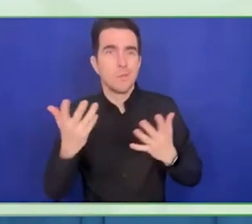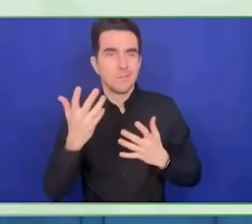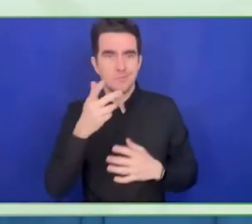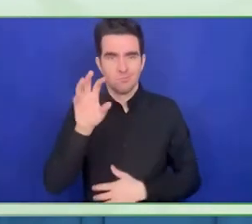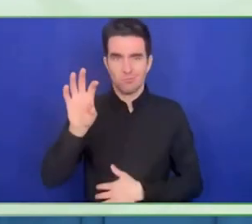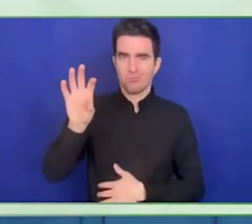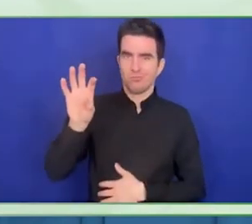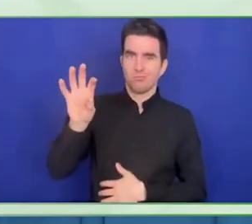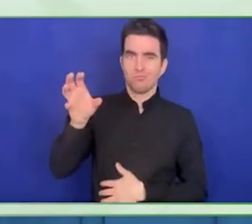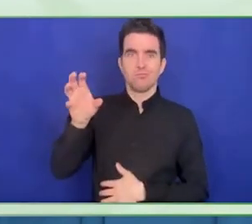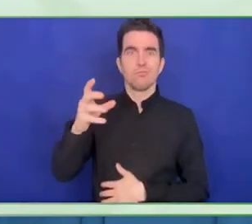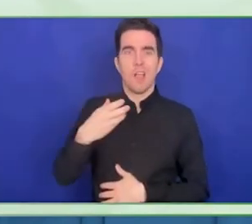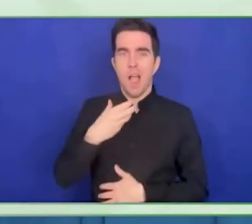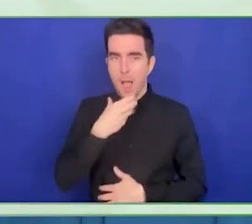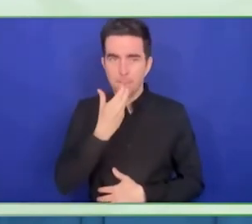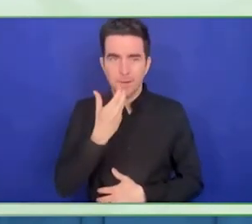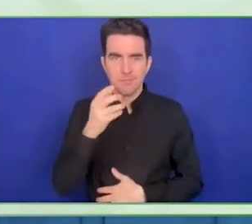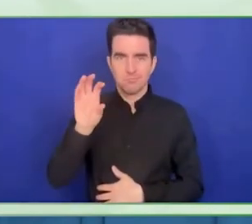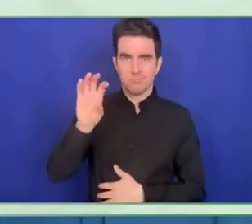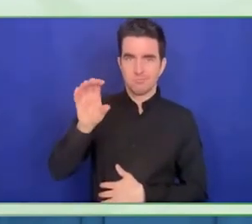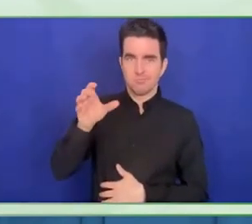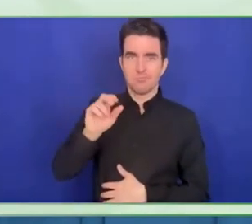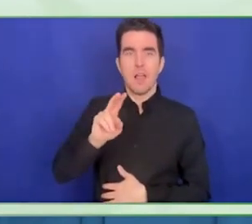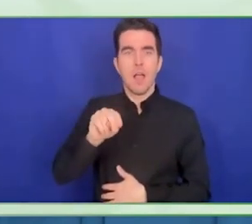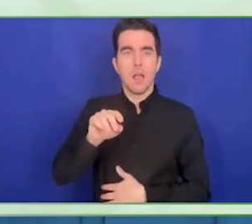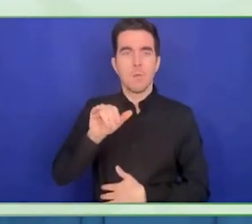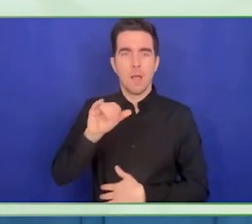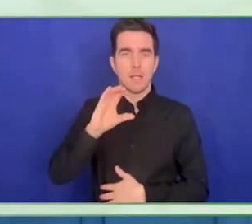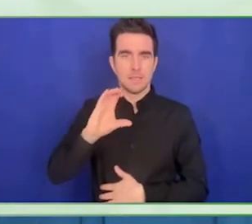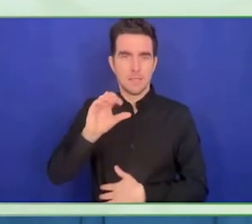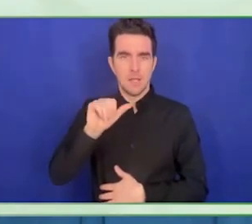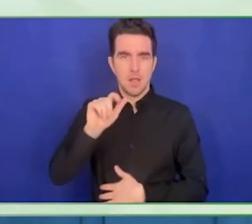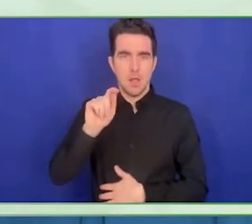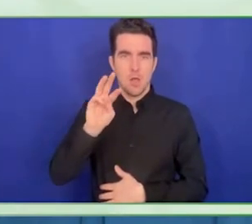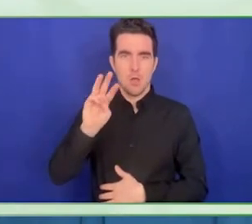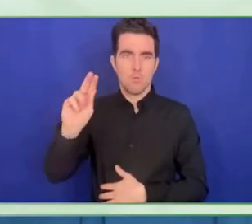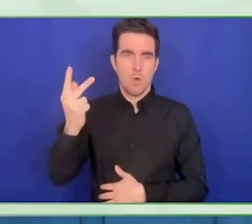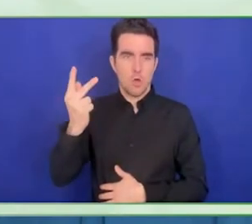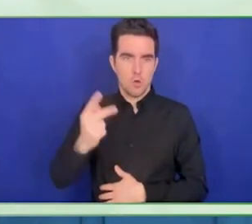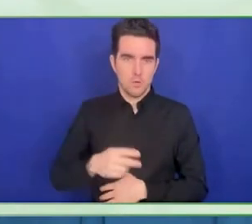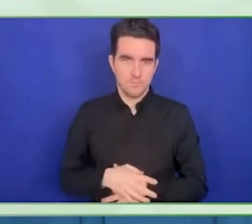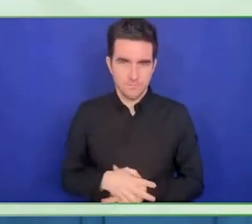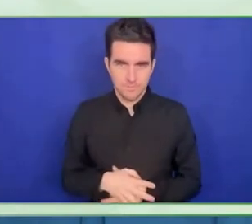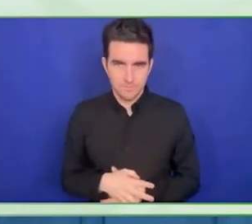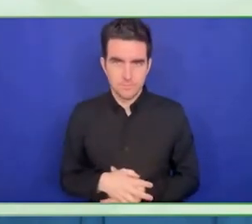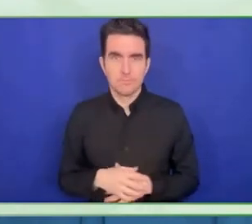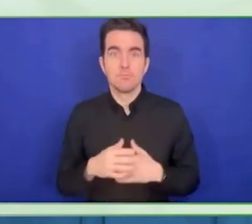disabilities to jobs and internships within established businesses both within a private and public sector.